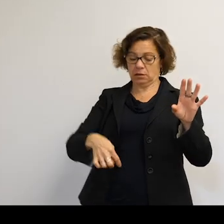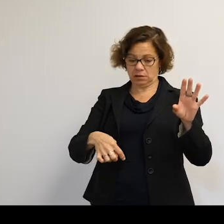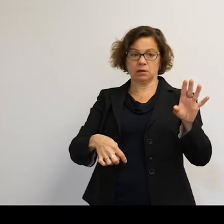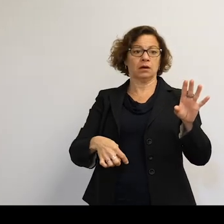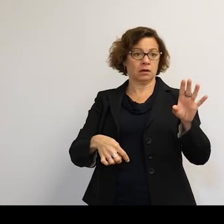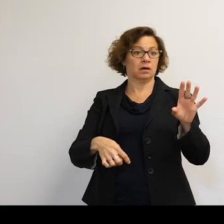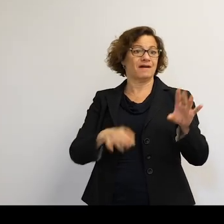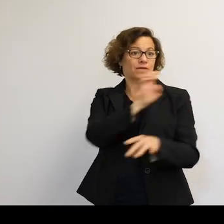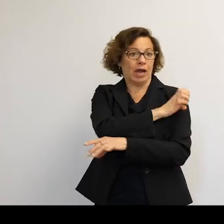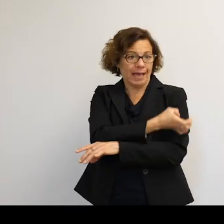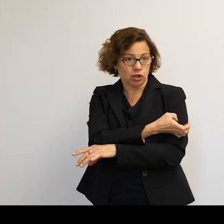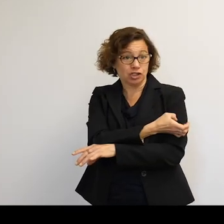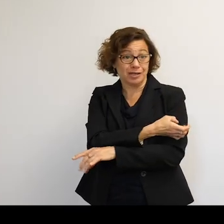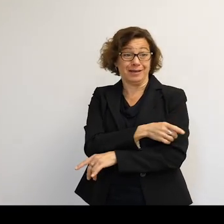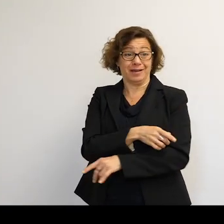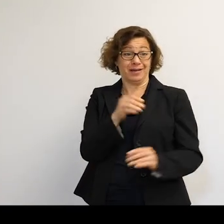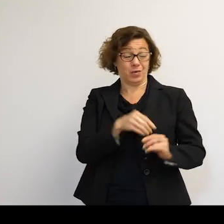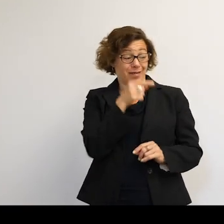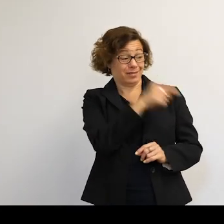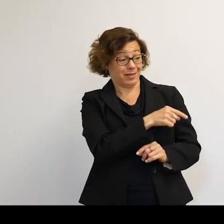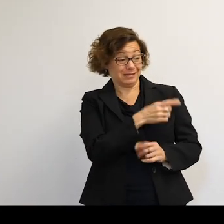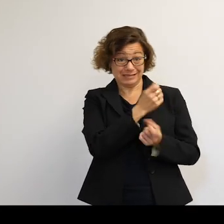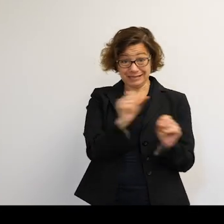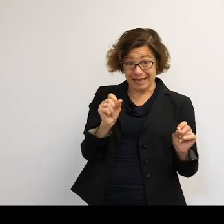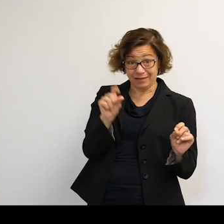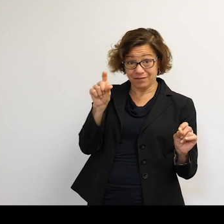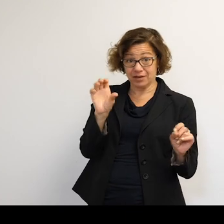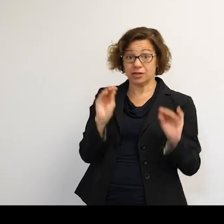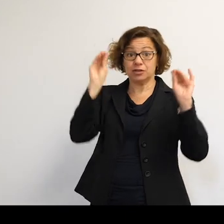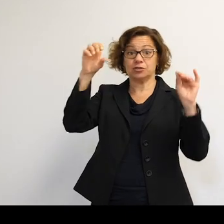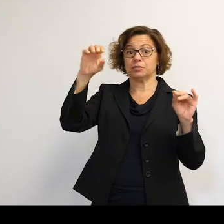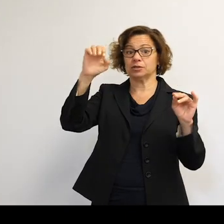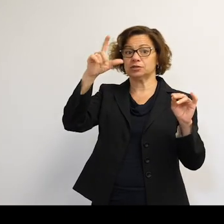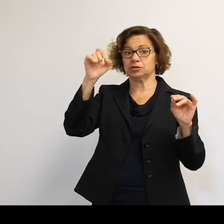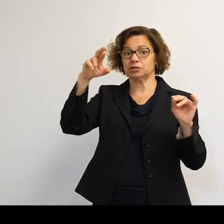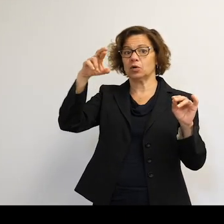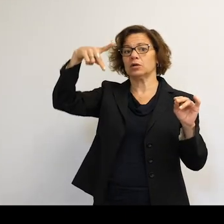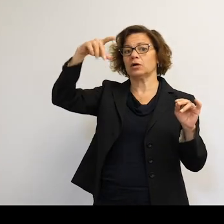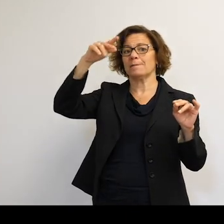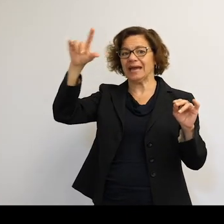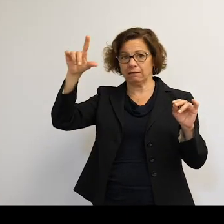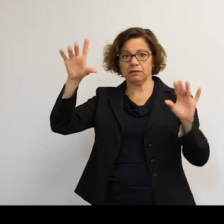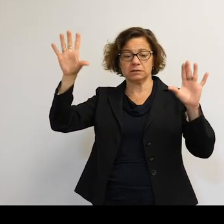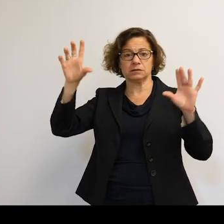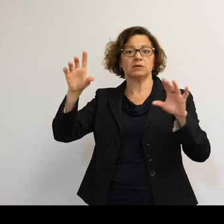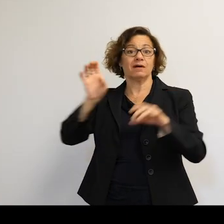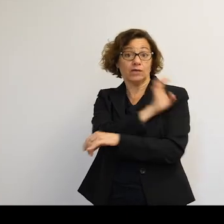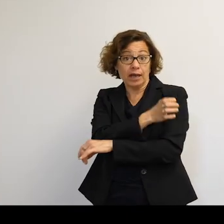how safe would that be? Well, so it's a really interesting concept and not a new concept. But the Chinese are kind of taking it forward.